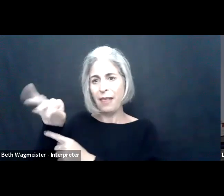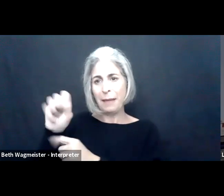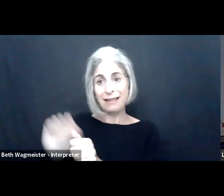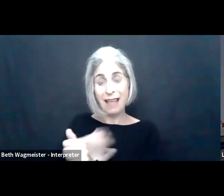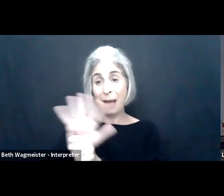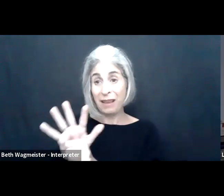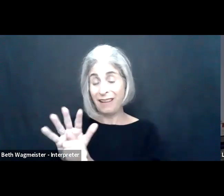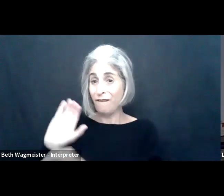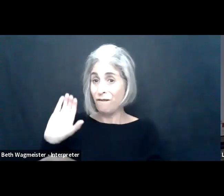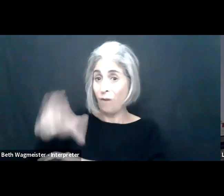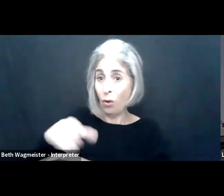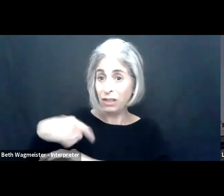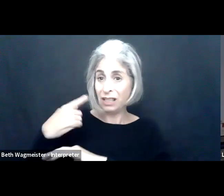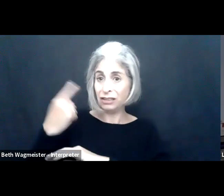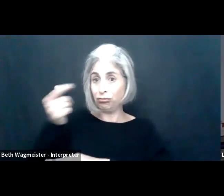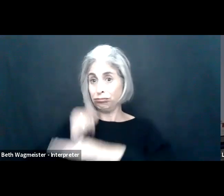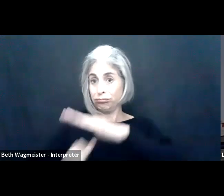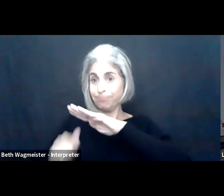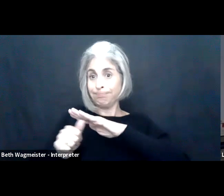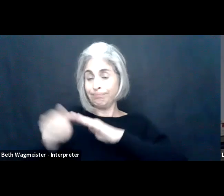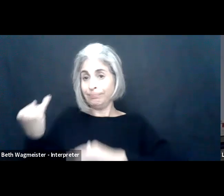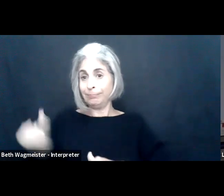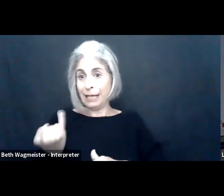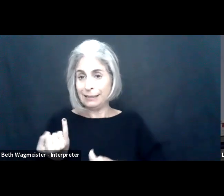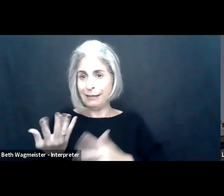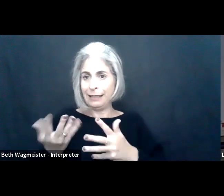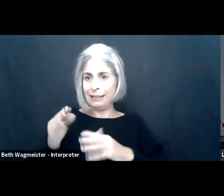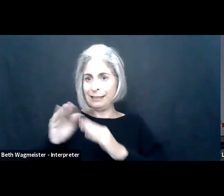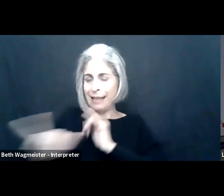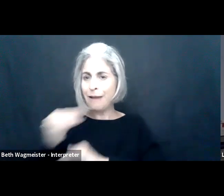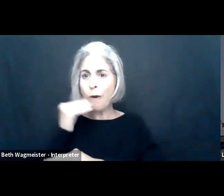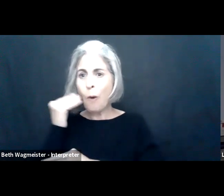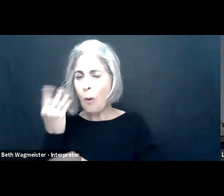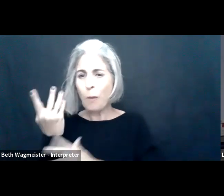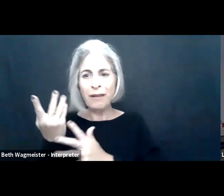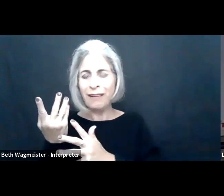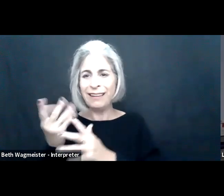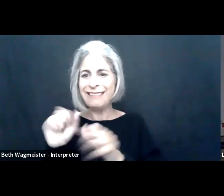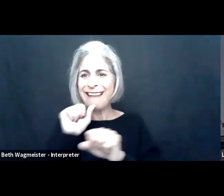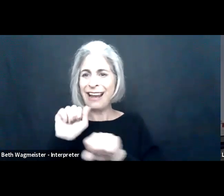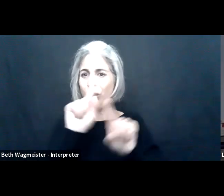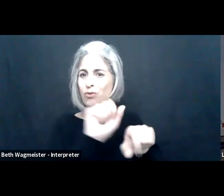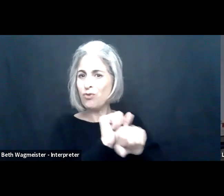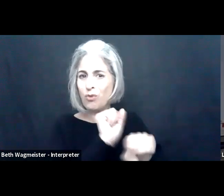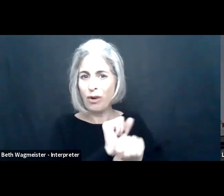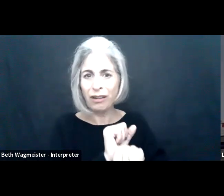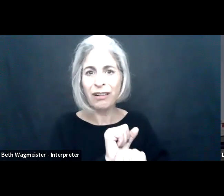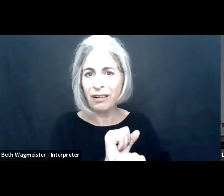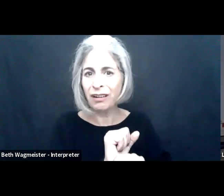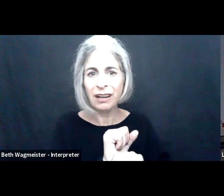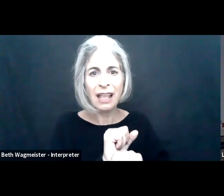It's not surprising then that when the pandemic forced us into that remote and hybrid world we felt these losses compared to the office environment.